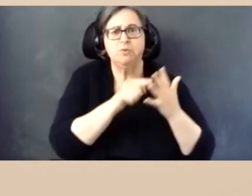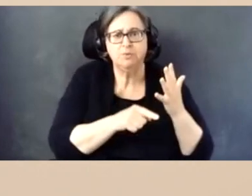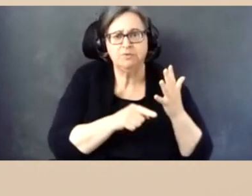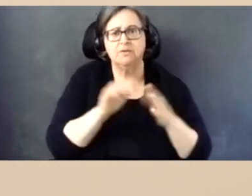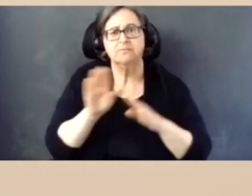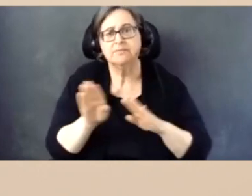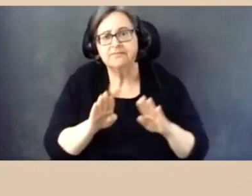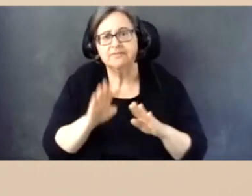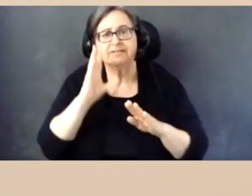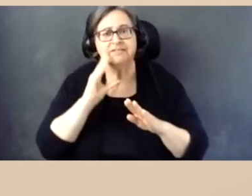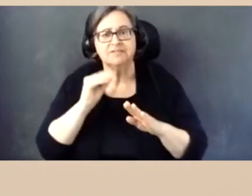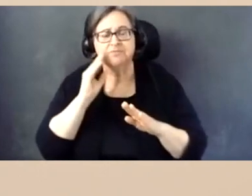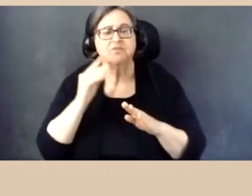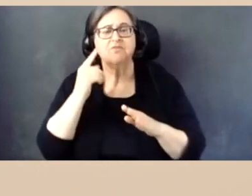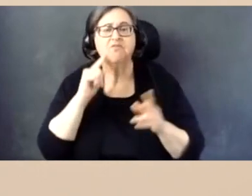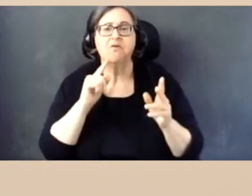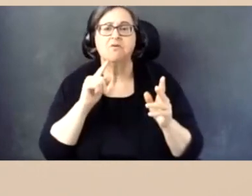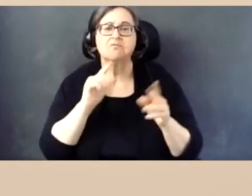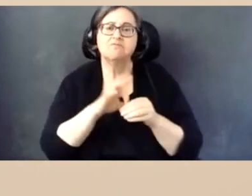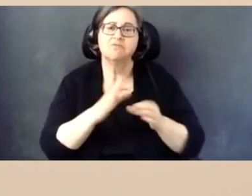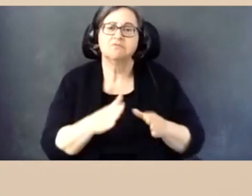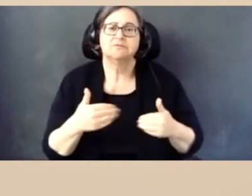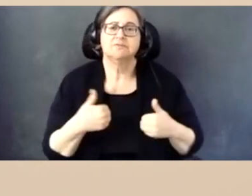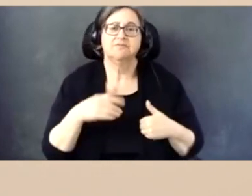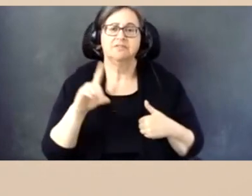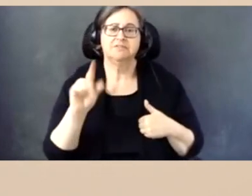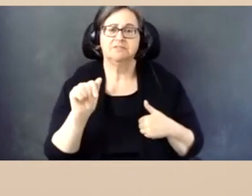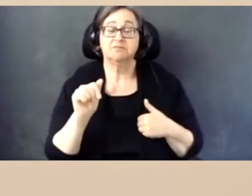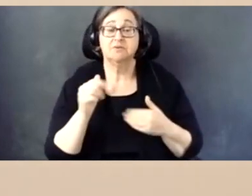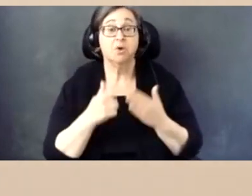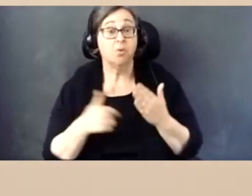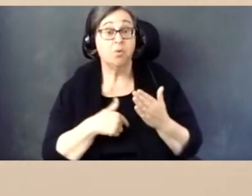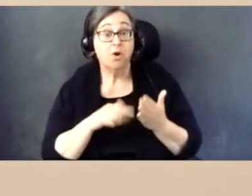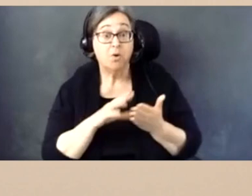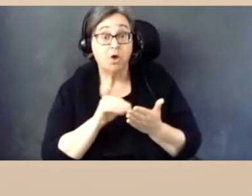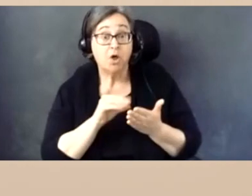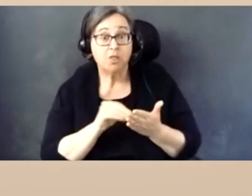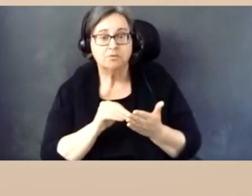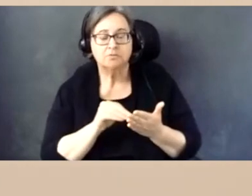attitudes, behaviors, and experiences of voters with disabilities.